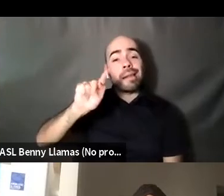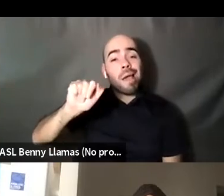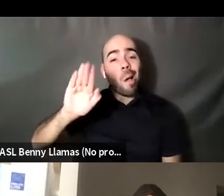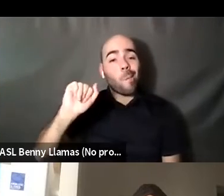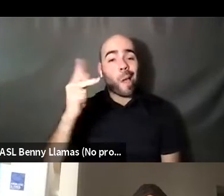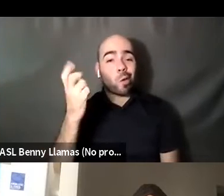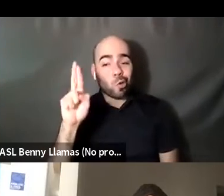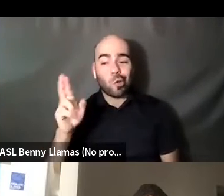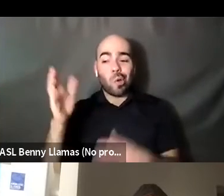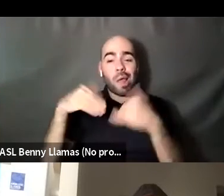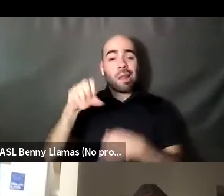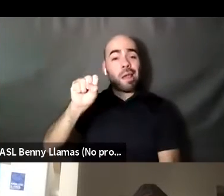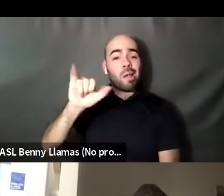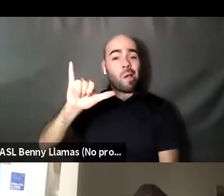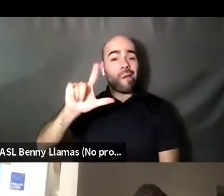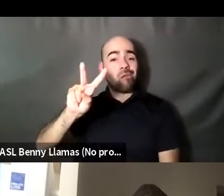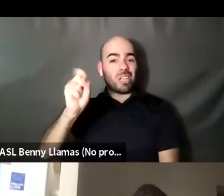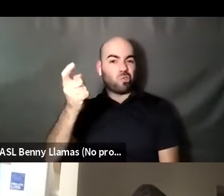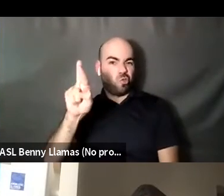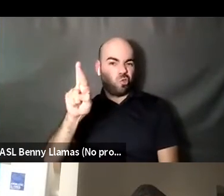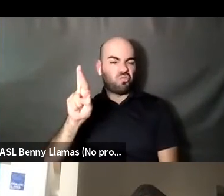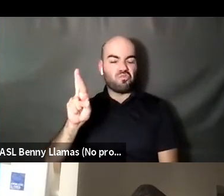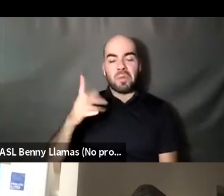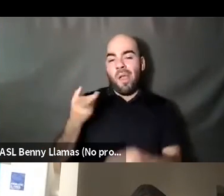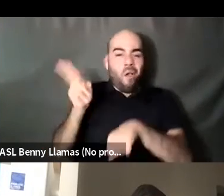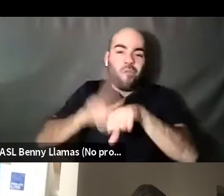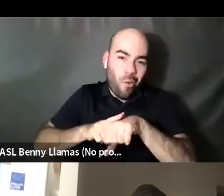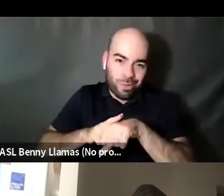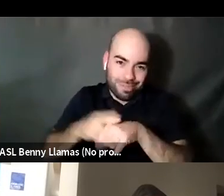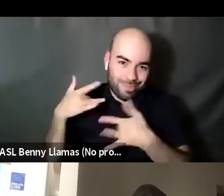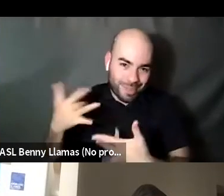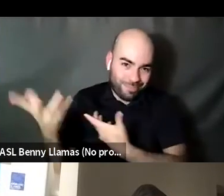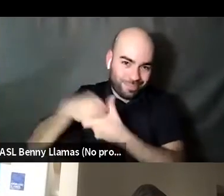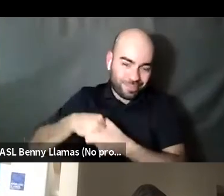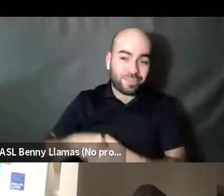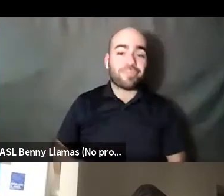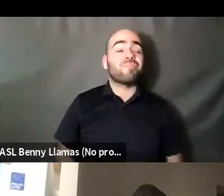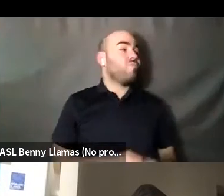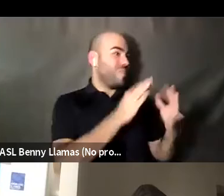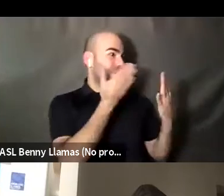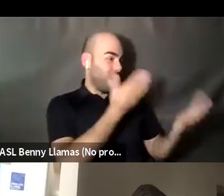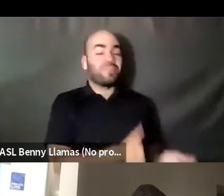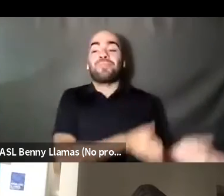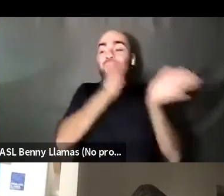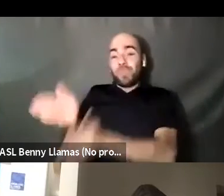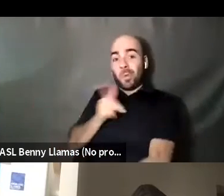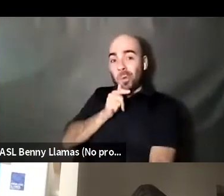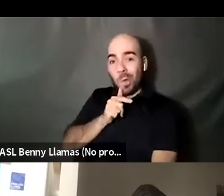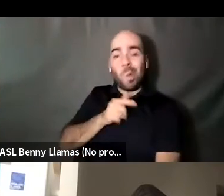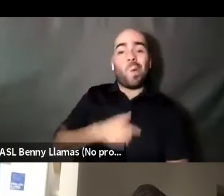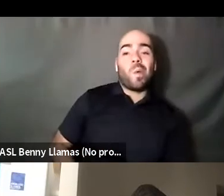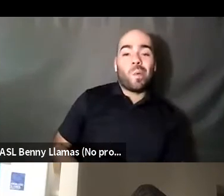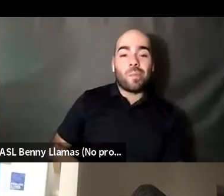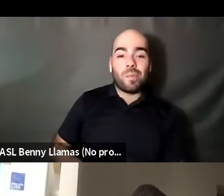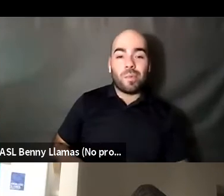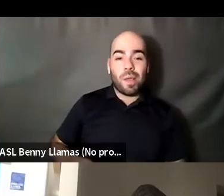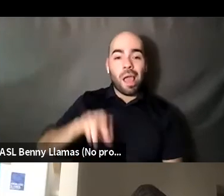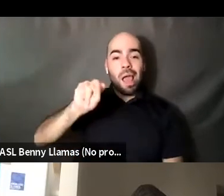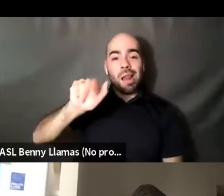Kenyon Farrow (he/him/his): Excellent. Thank you. Next up we have Sean The Anderson, who is a creative nonfiction writer from altadena California